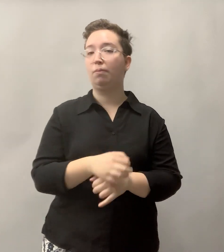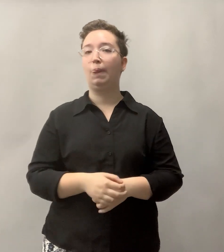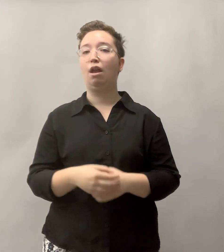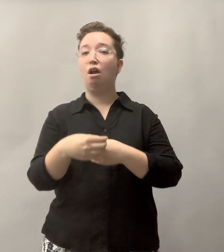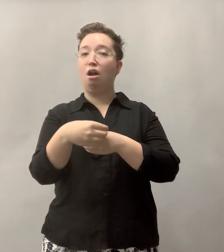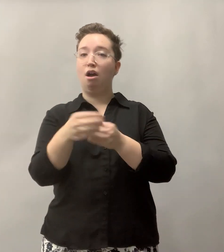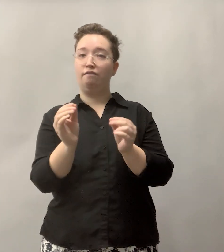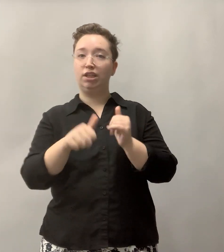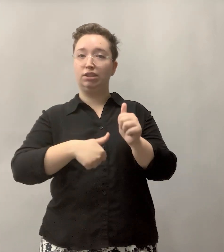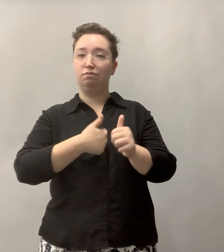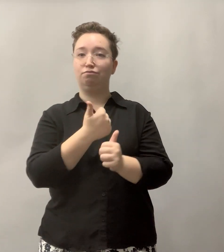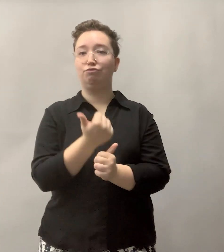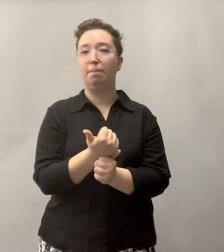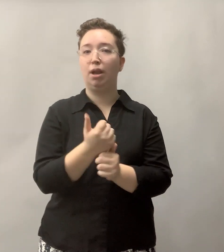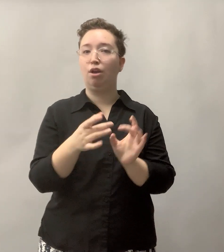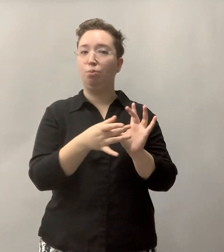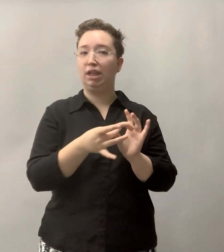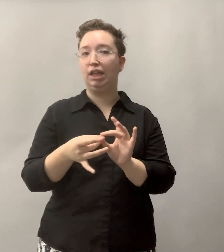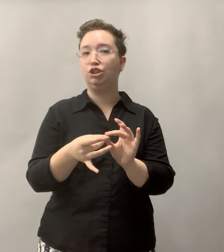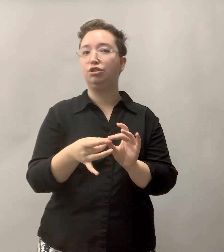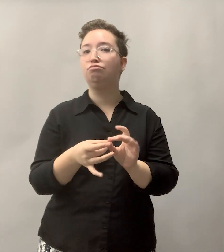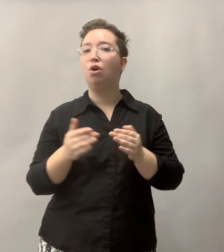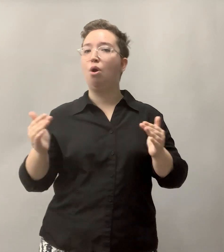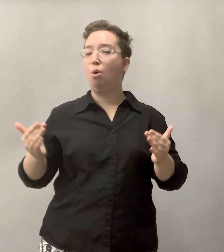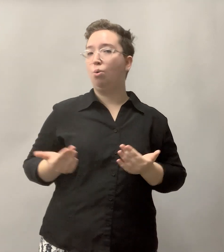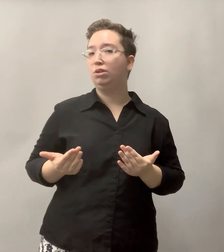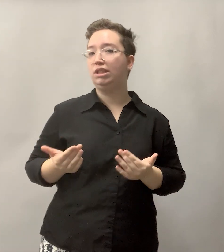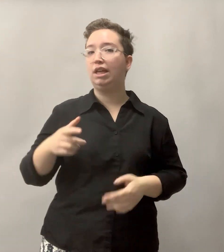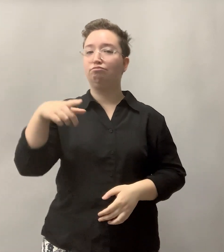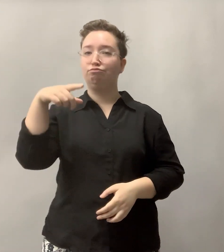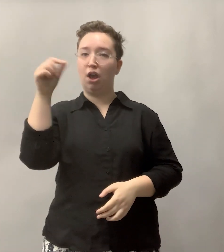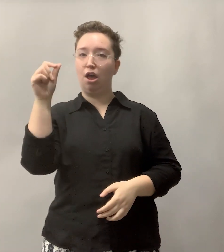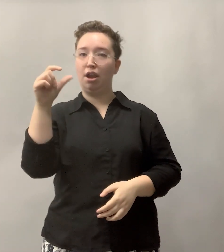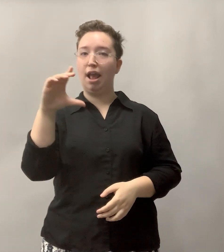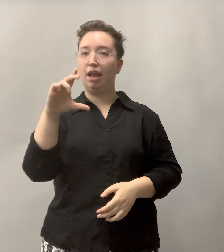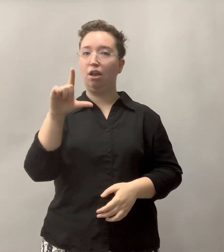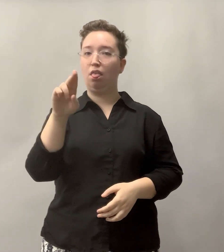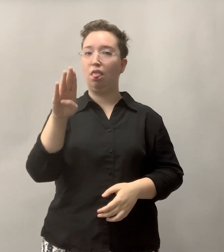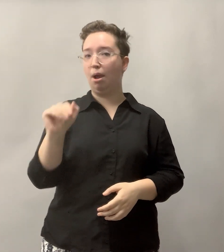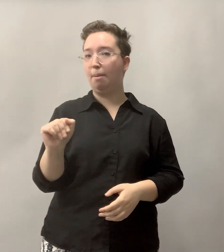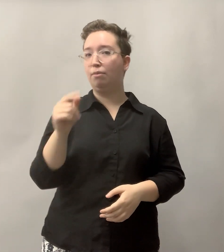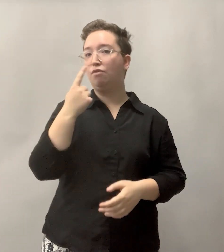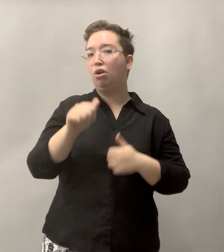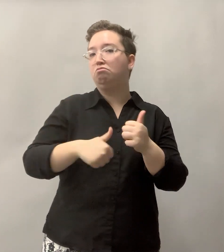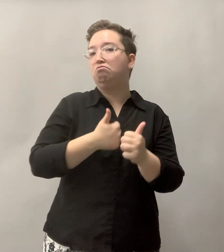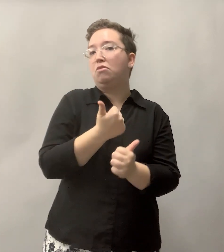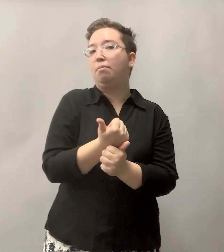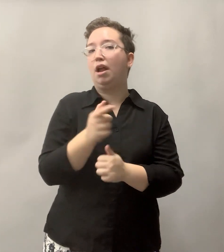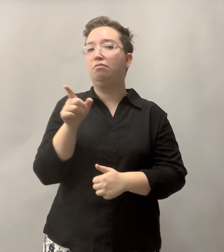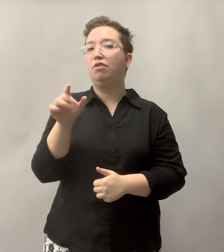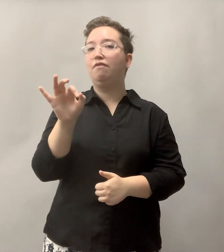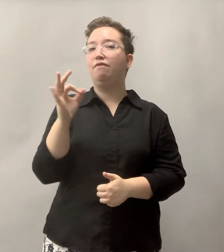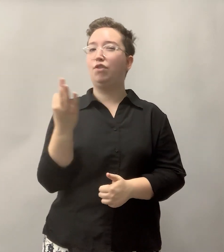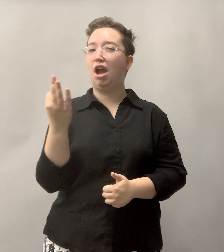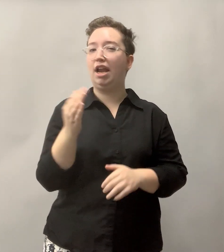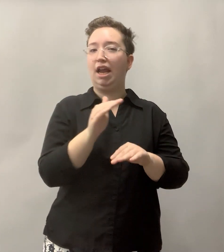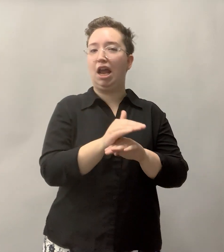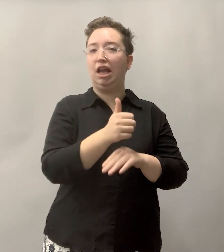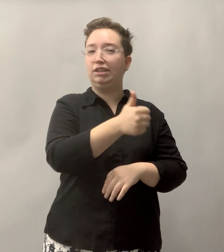The Office of Alumni Relations is hosting Gallaudet Clubs for alumni on Friday night of each event.